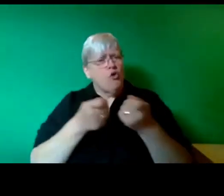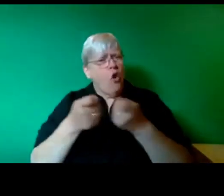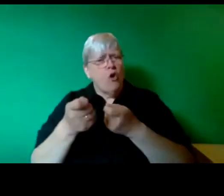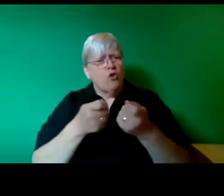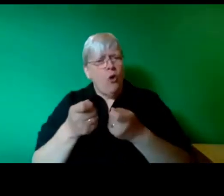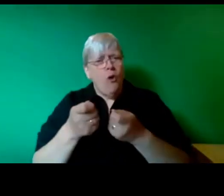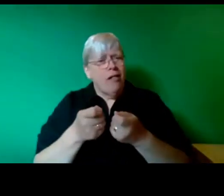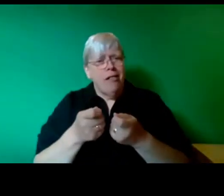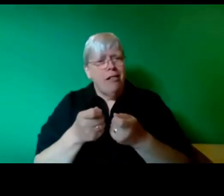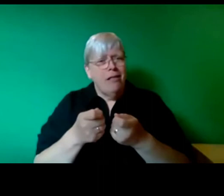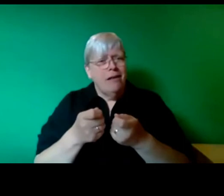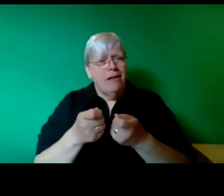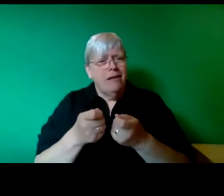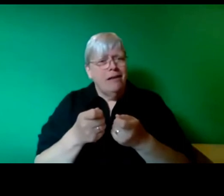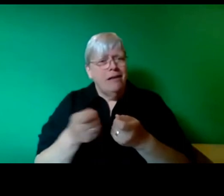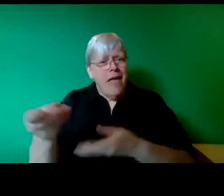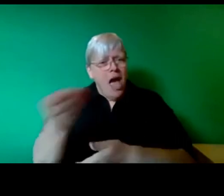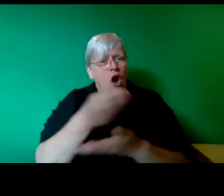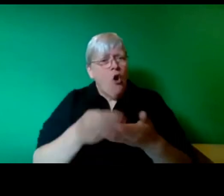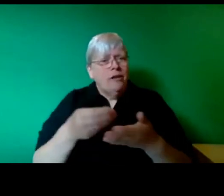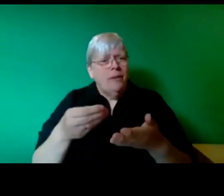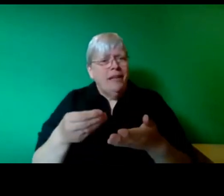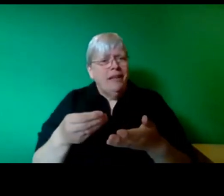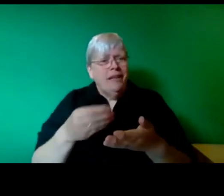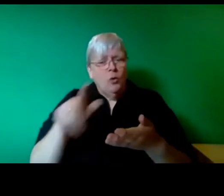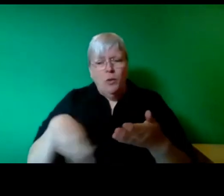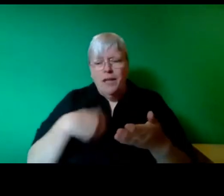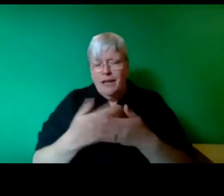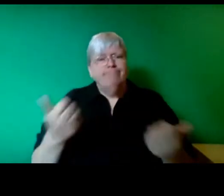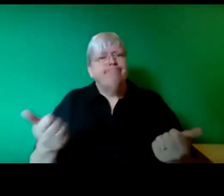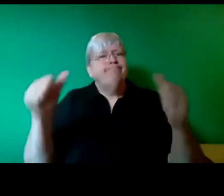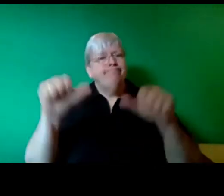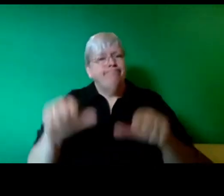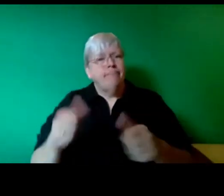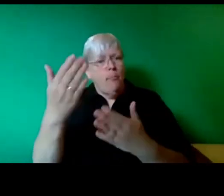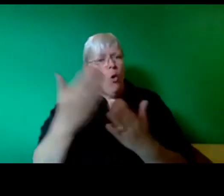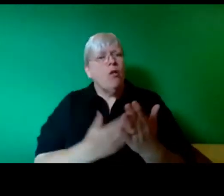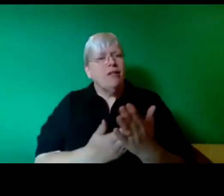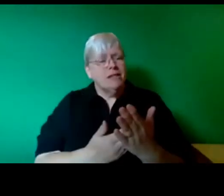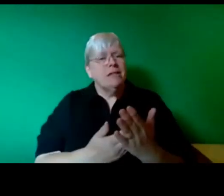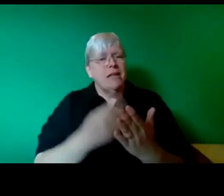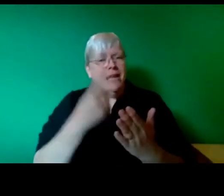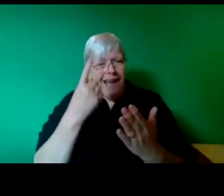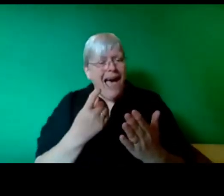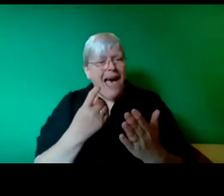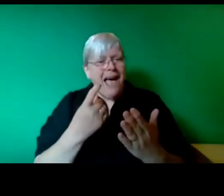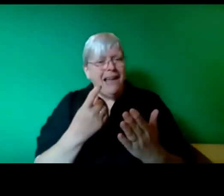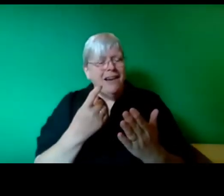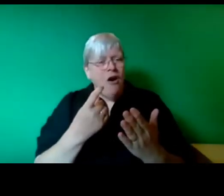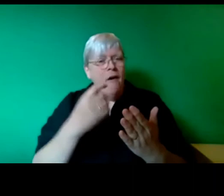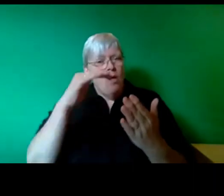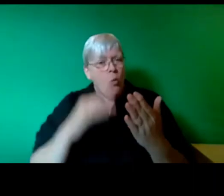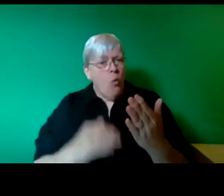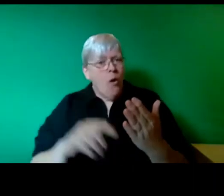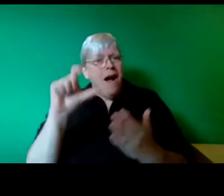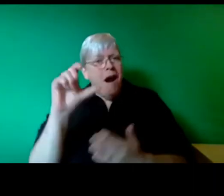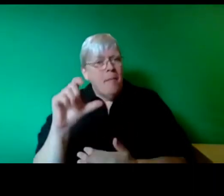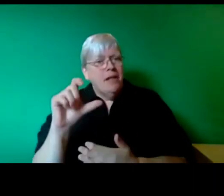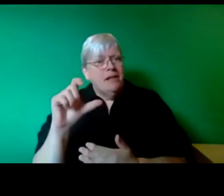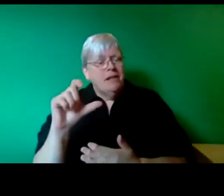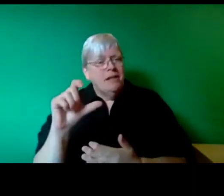the economy where we can implement a policy of of decarbonization that is based on protecting jobs,